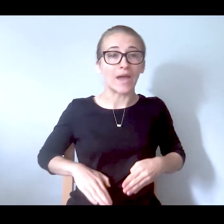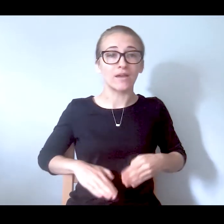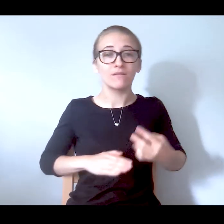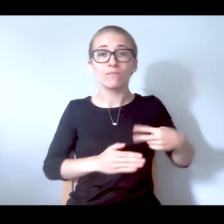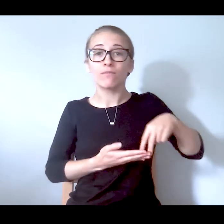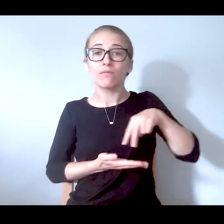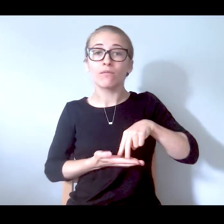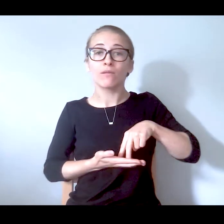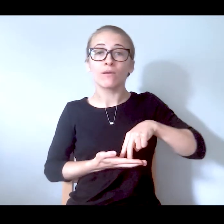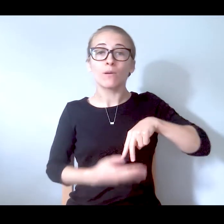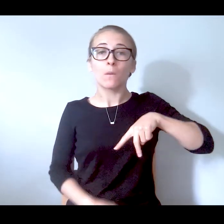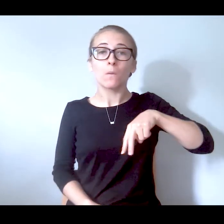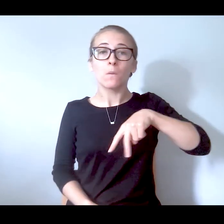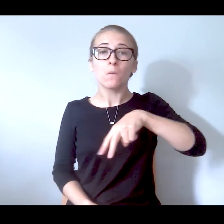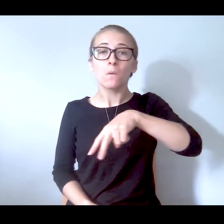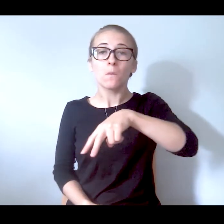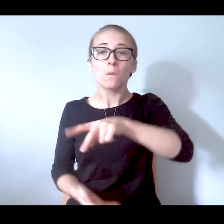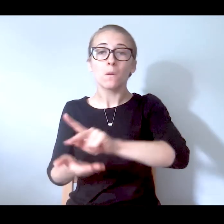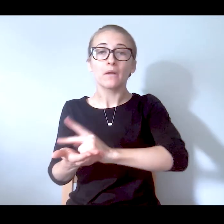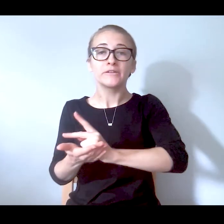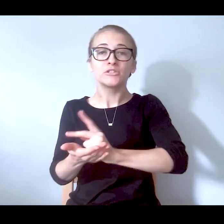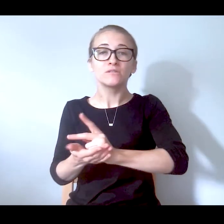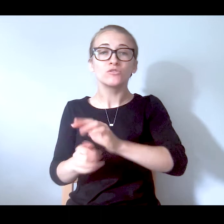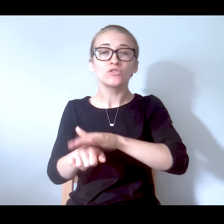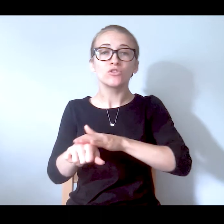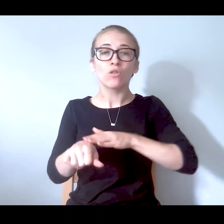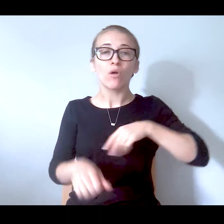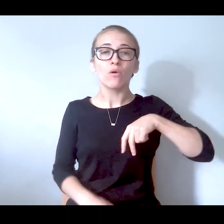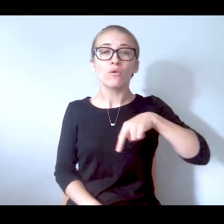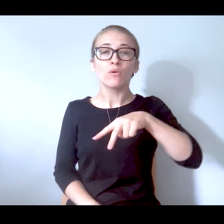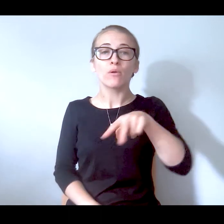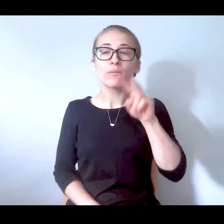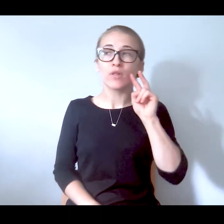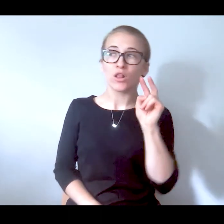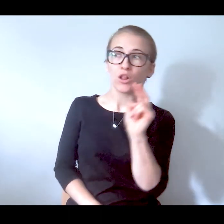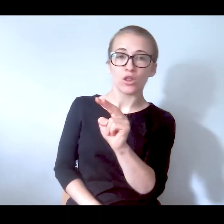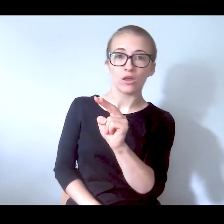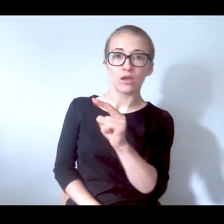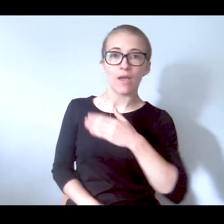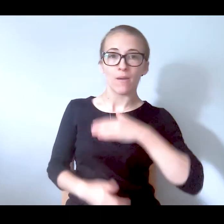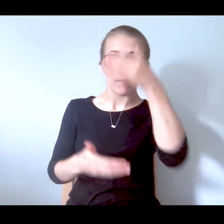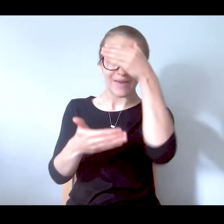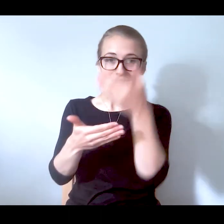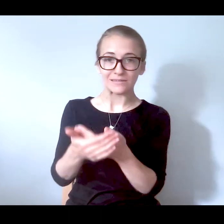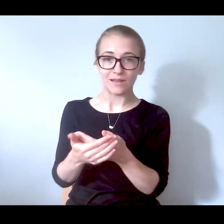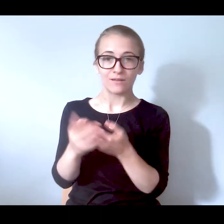into the kitchen very slow and then I just looked and there was my son and he was gone, you could look